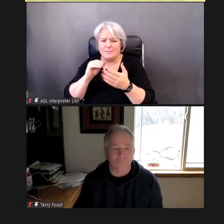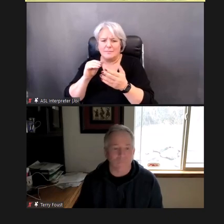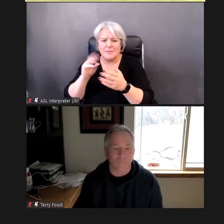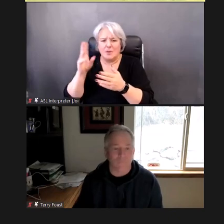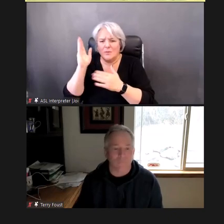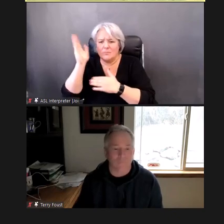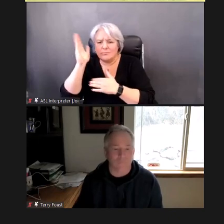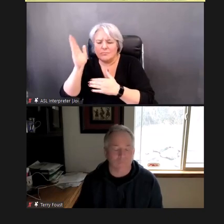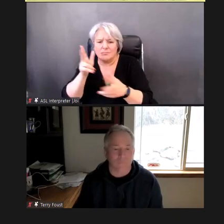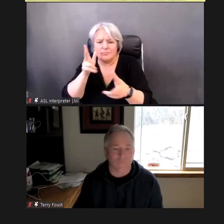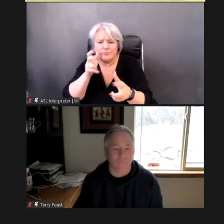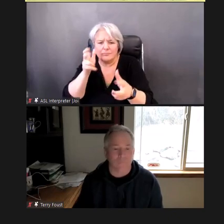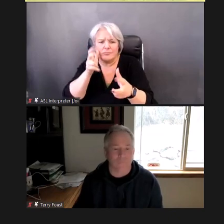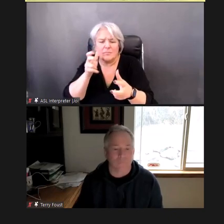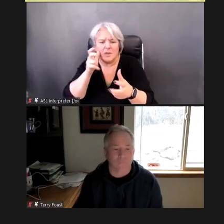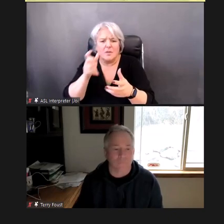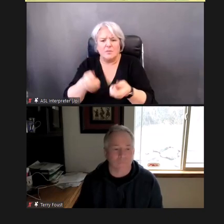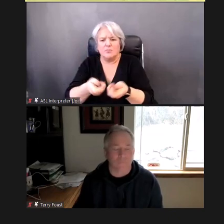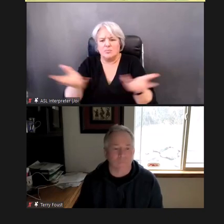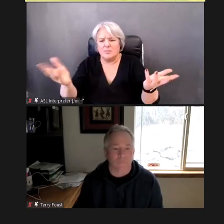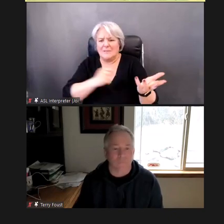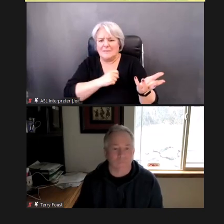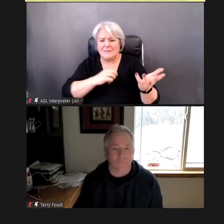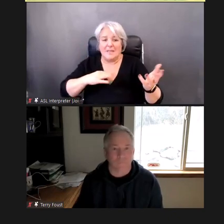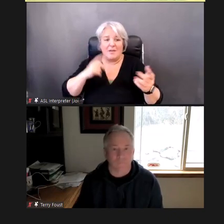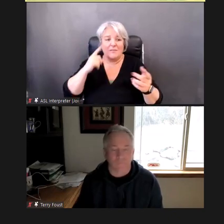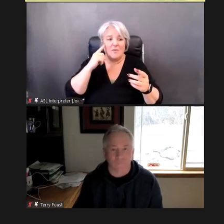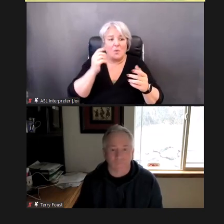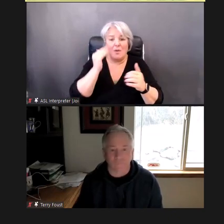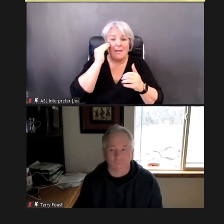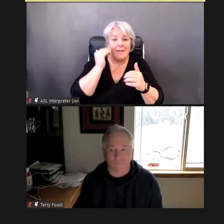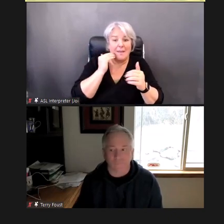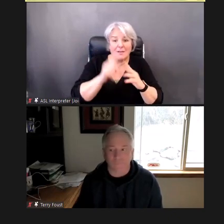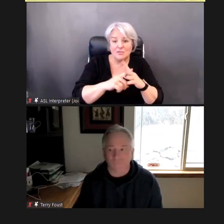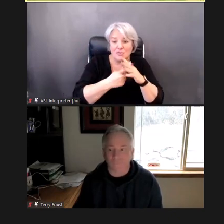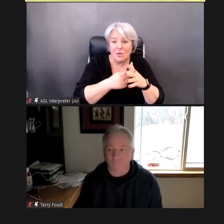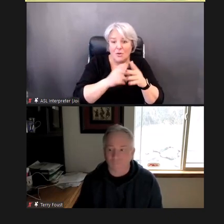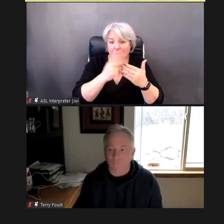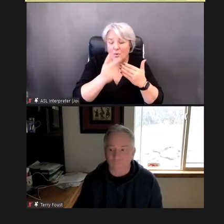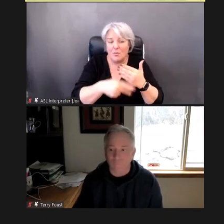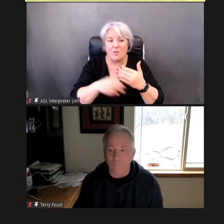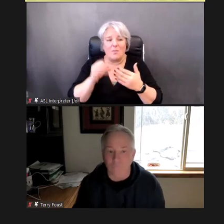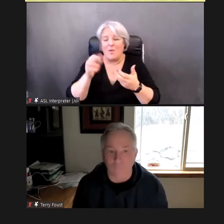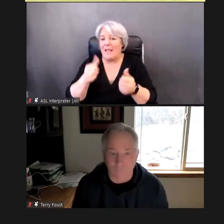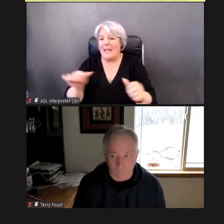from Head Start Programs as well as to anyone in early care and